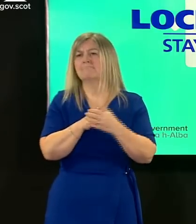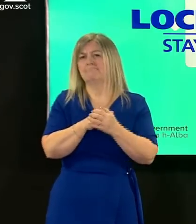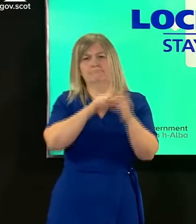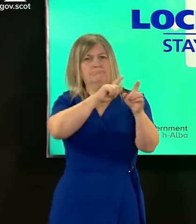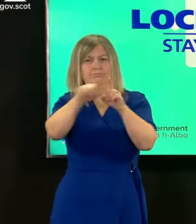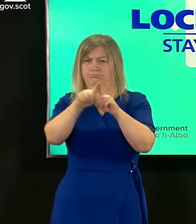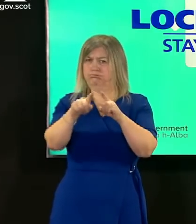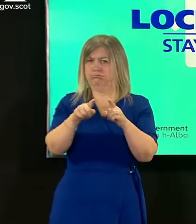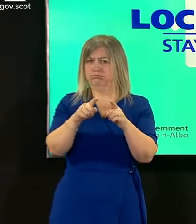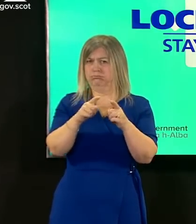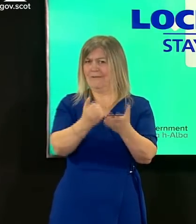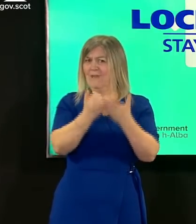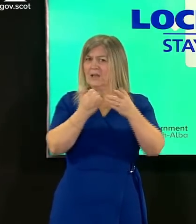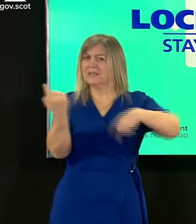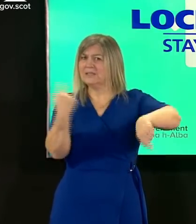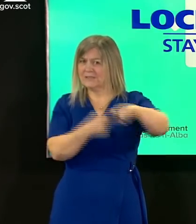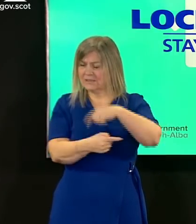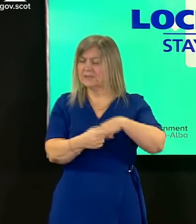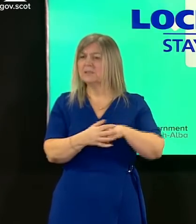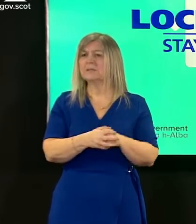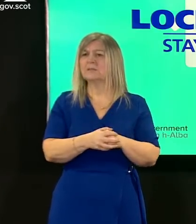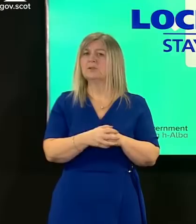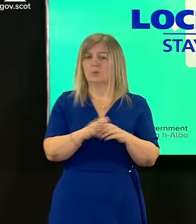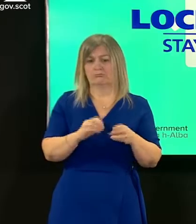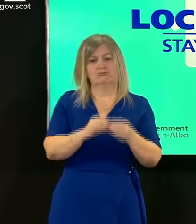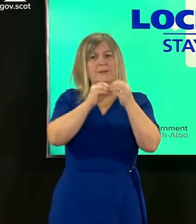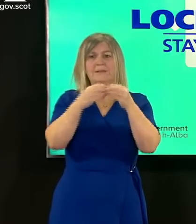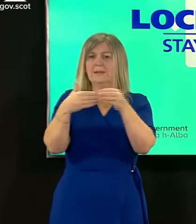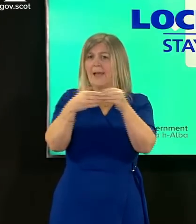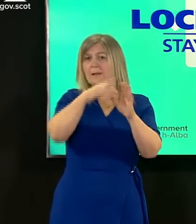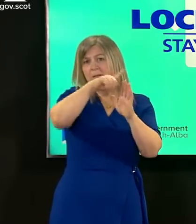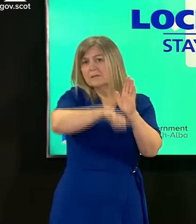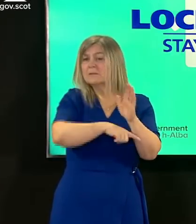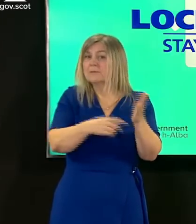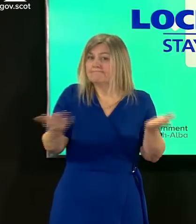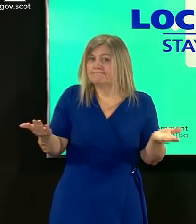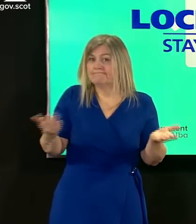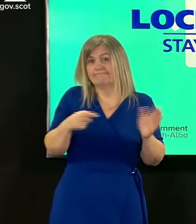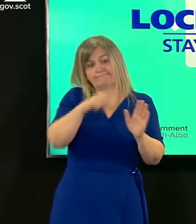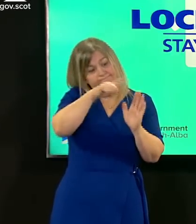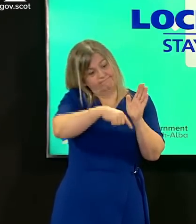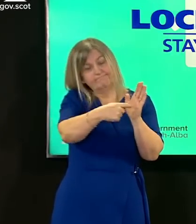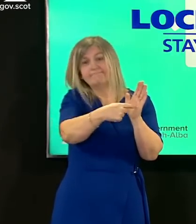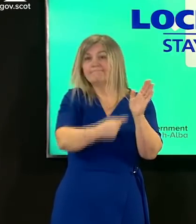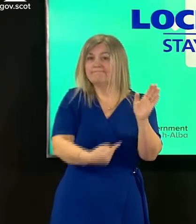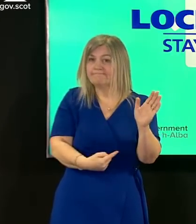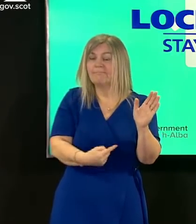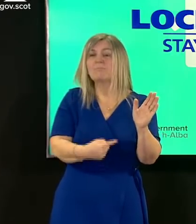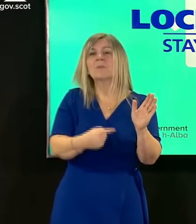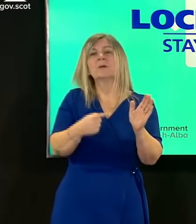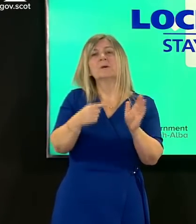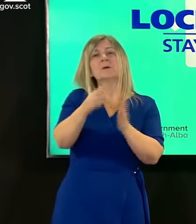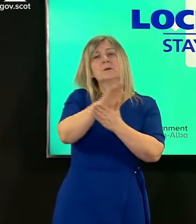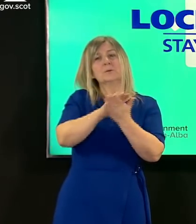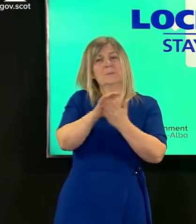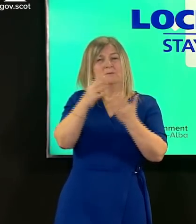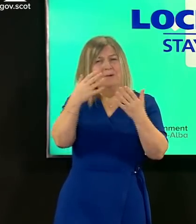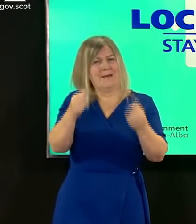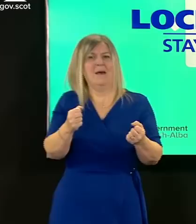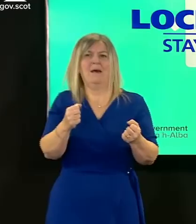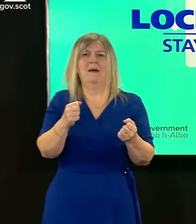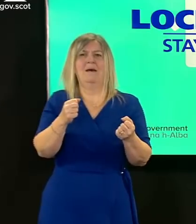from our clinical advisors and it is because we have nine layers of protection now around